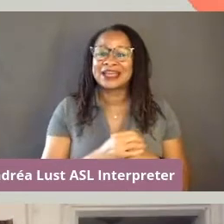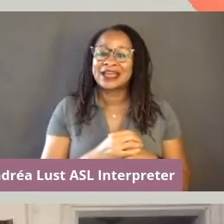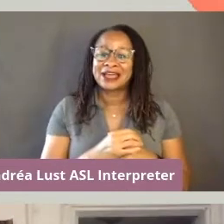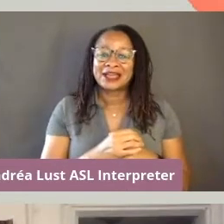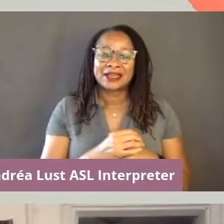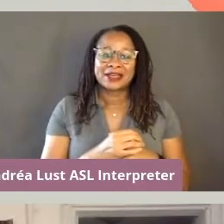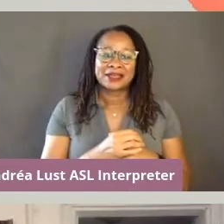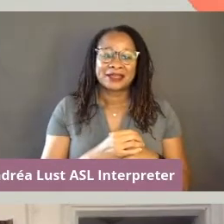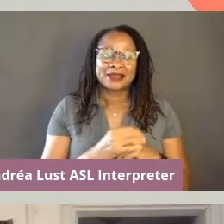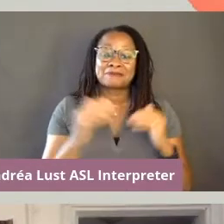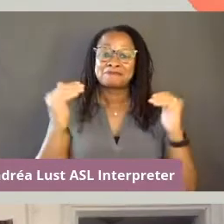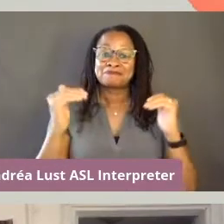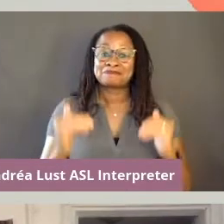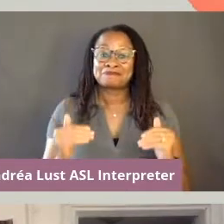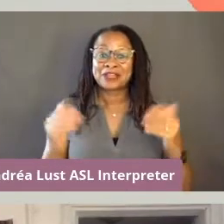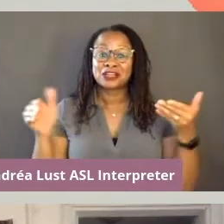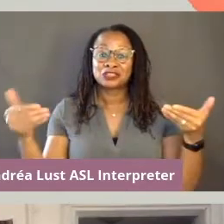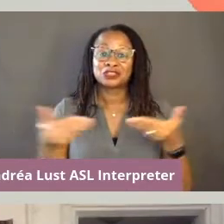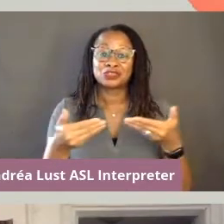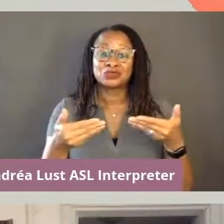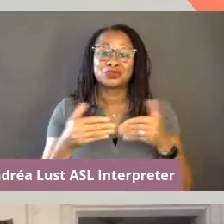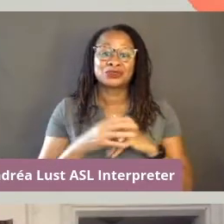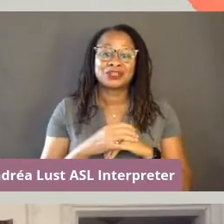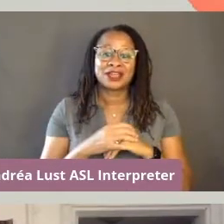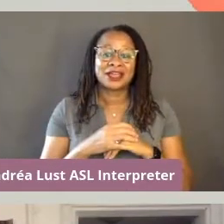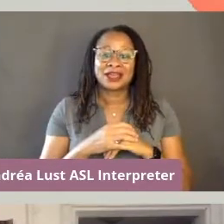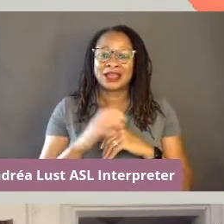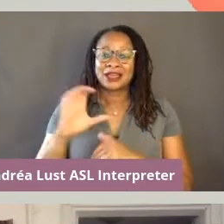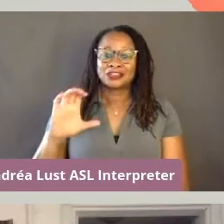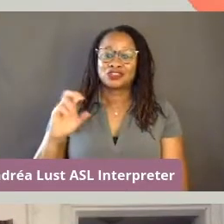And next I would like to introduce Chase Joynt,